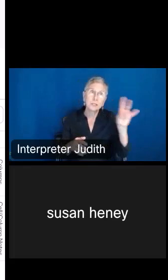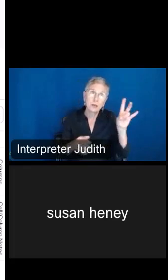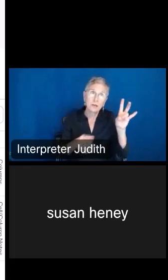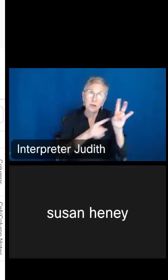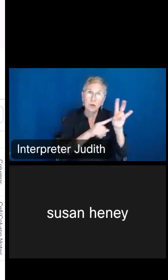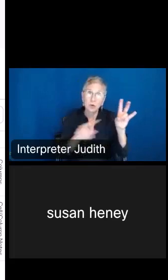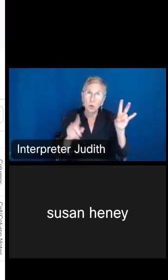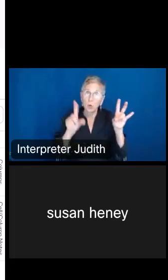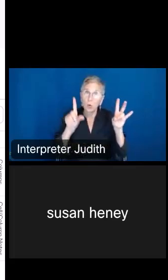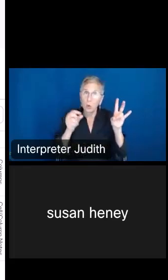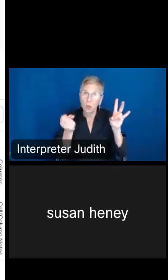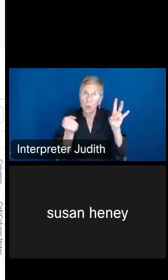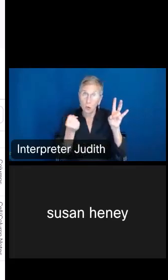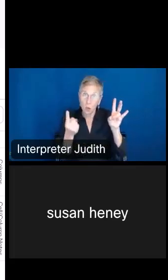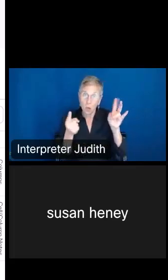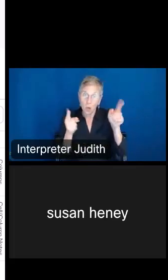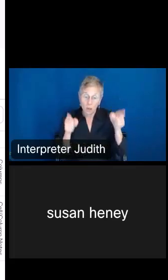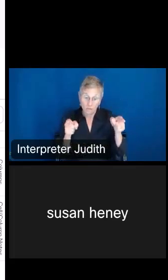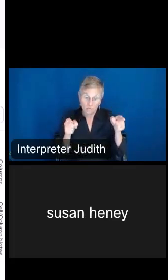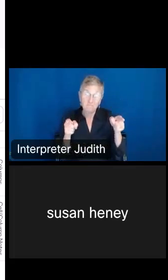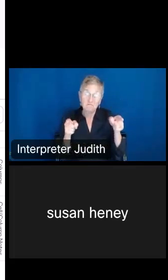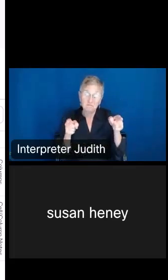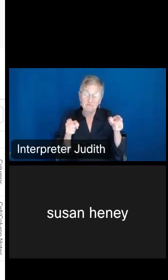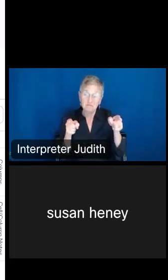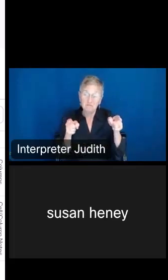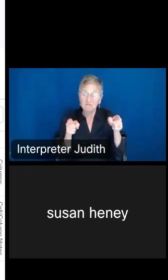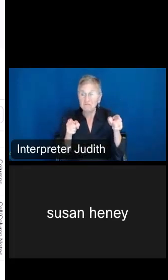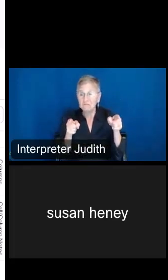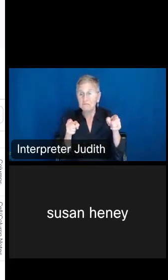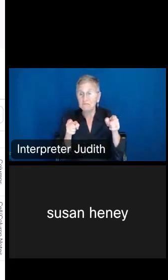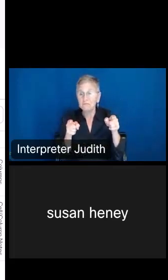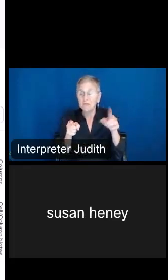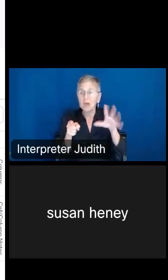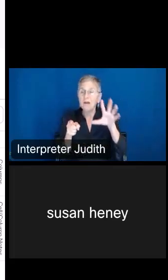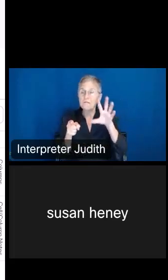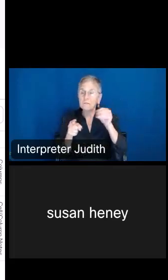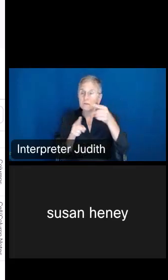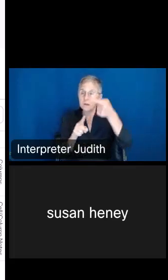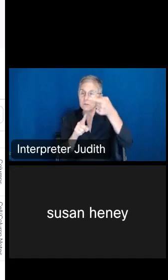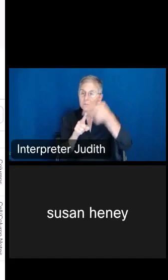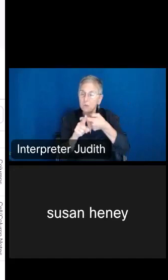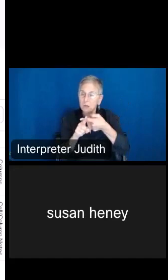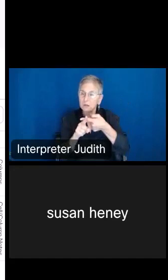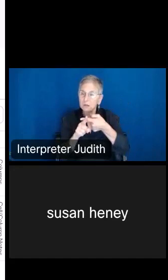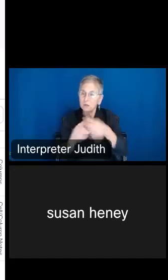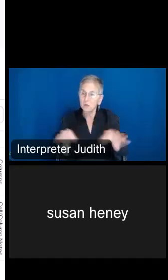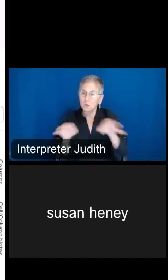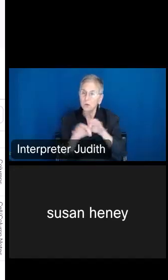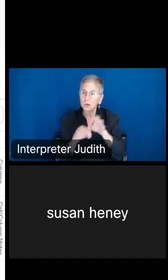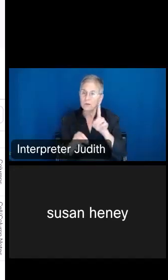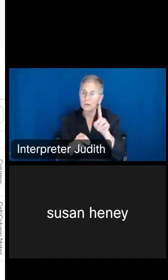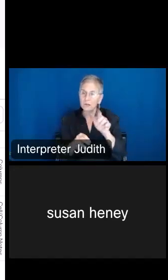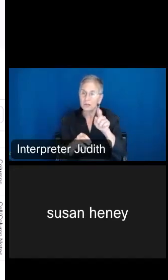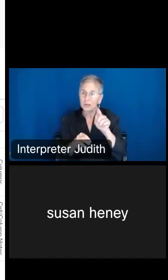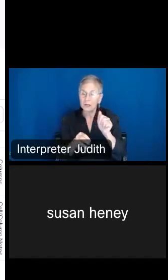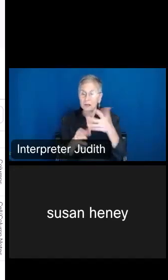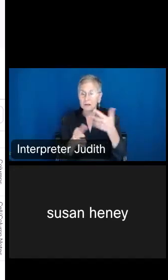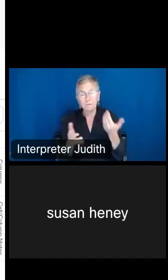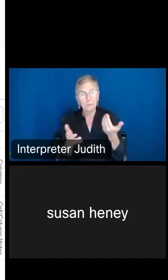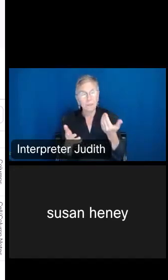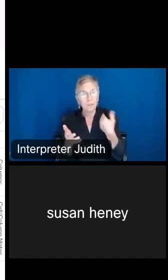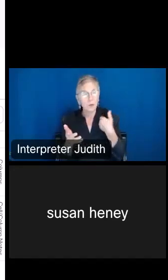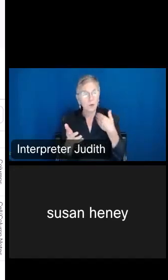60 months' worth of data. You have here Notes and different features you can use.